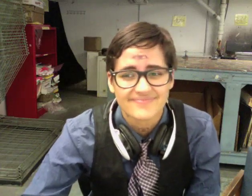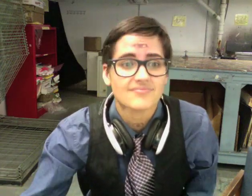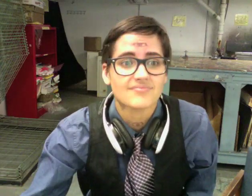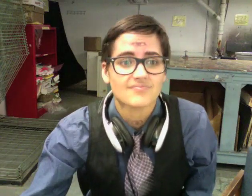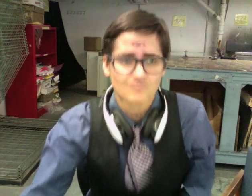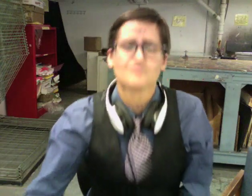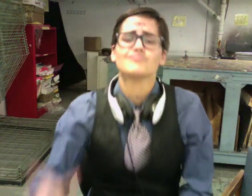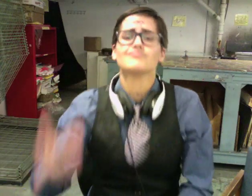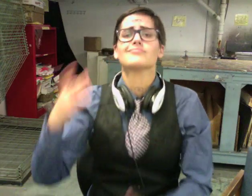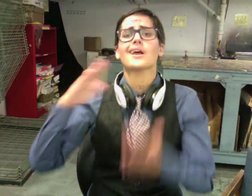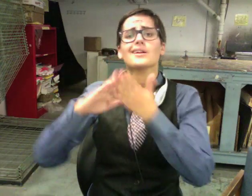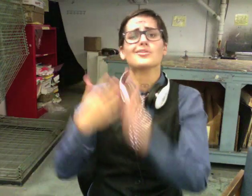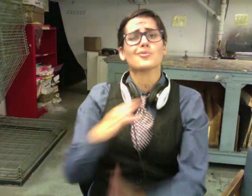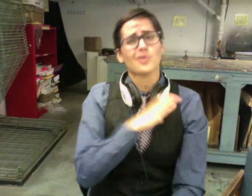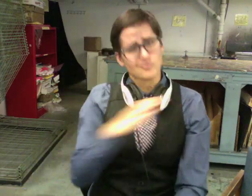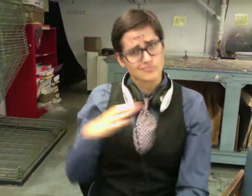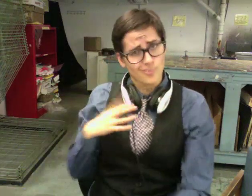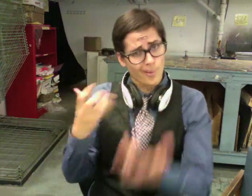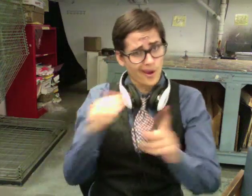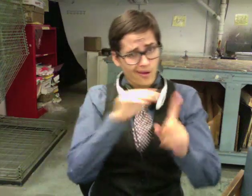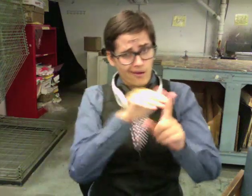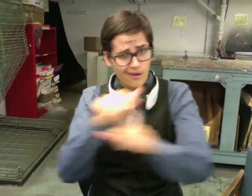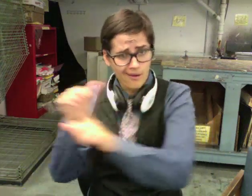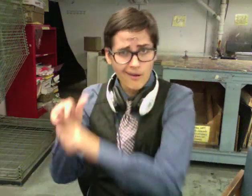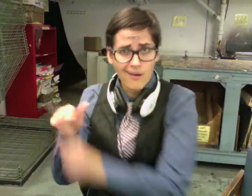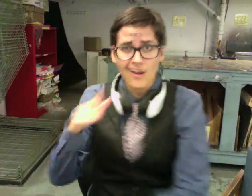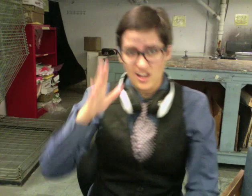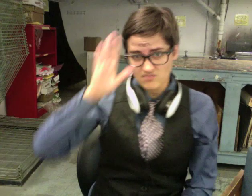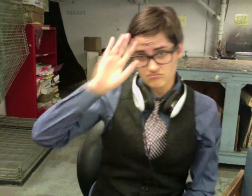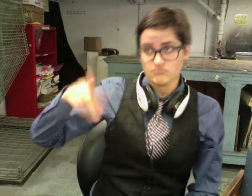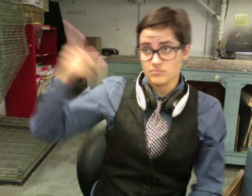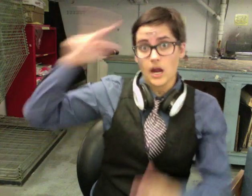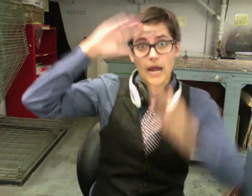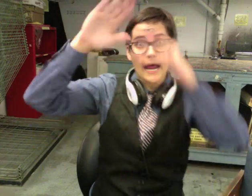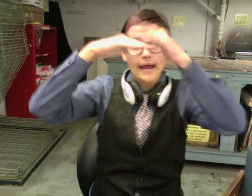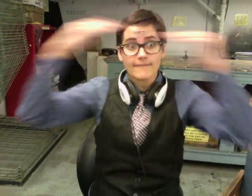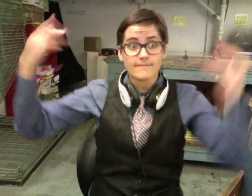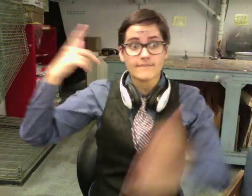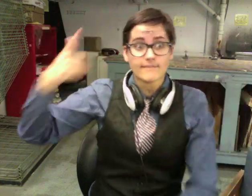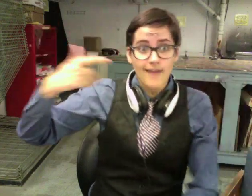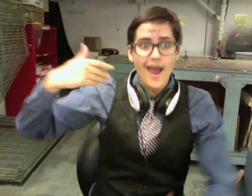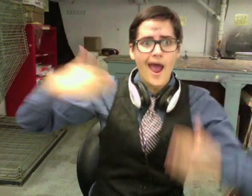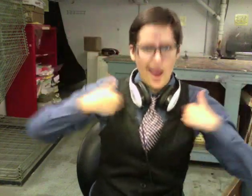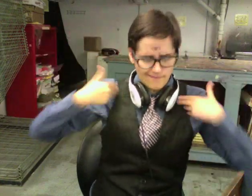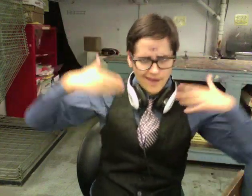The city council would like to remind you about the tiered heavens and the hierarchy